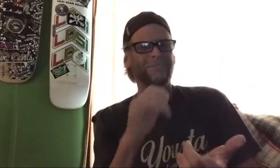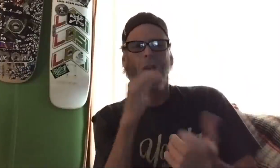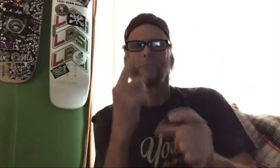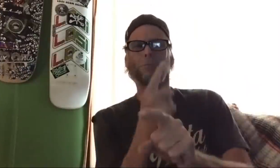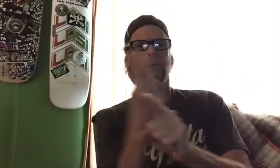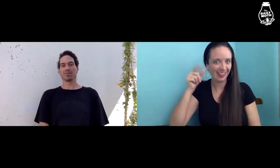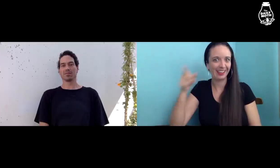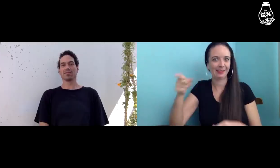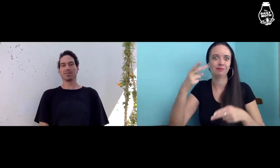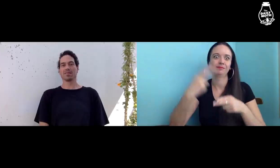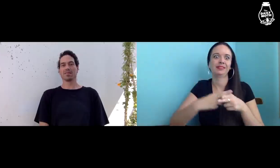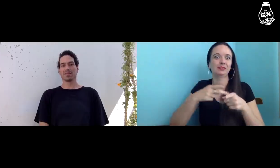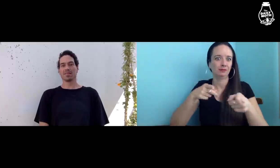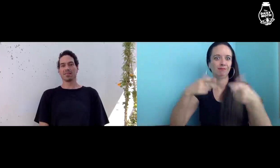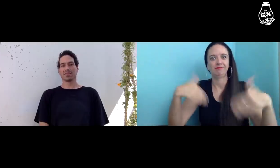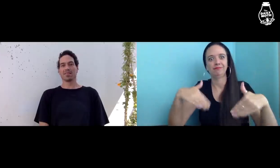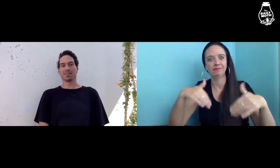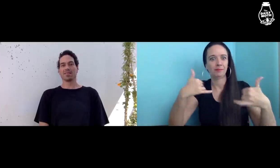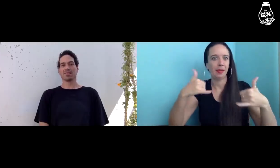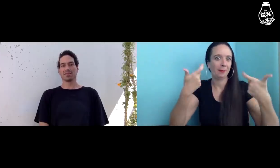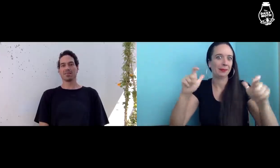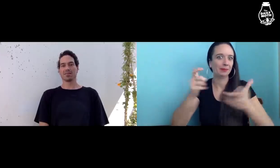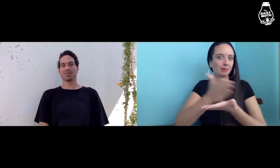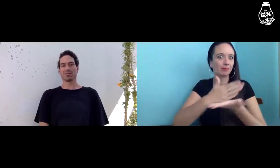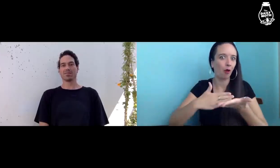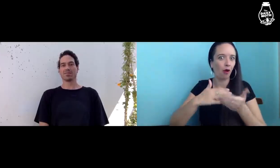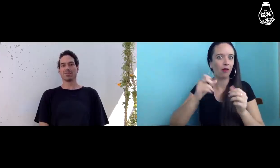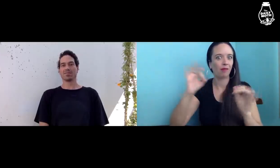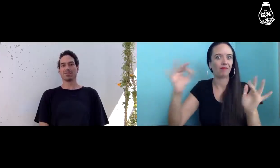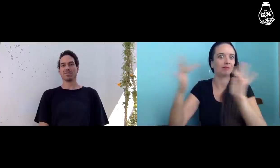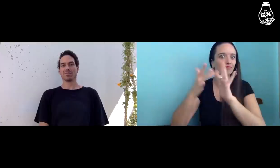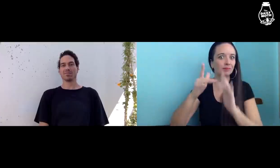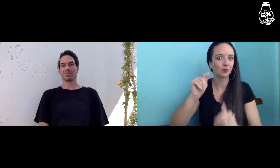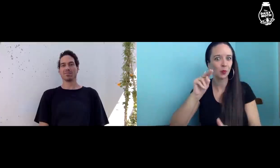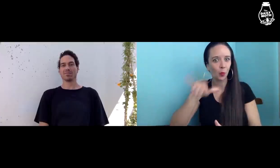Because it wasn't appropriate... So Chris mentioned that you played a huge part in contacting